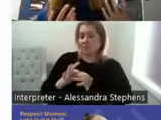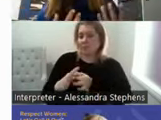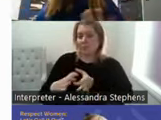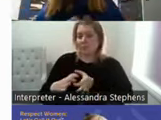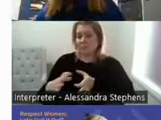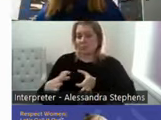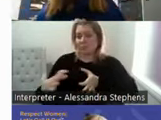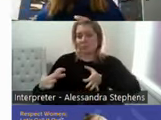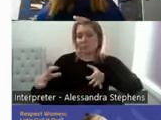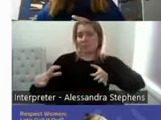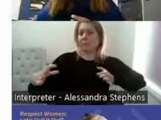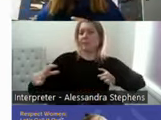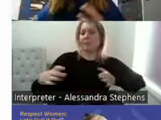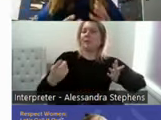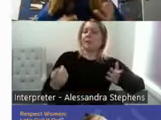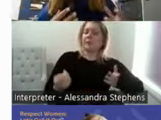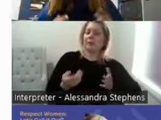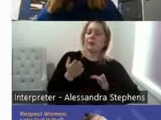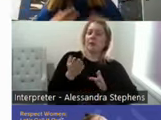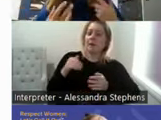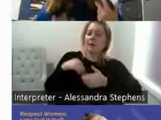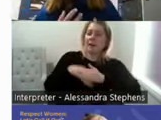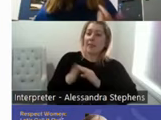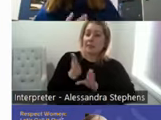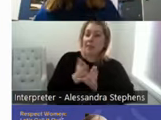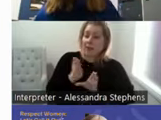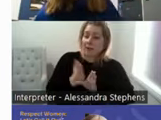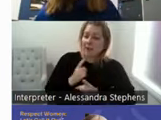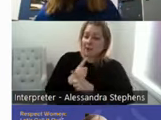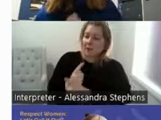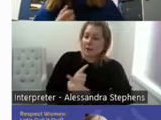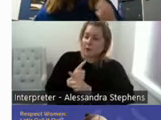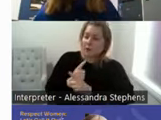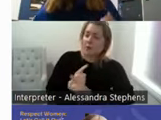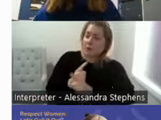as a therapy concept is just talk to her how do you talk about sex? How do you talk about